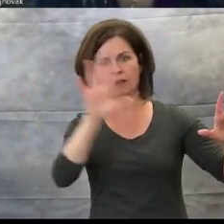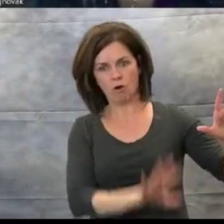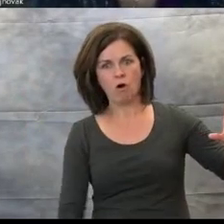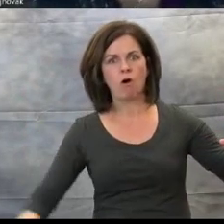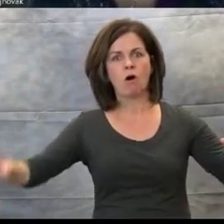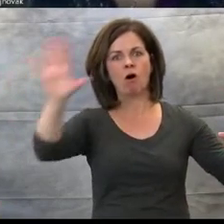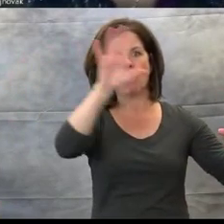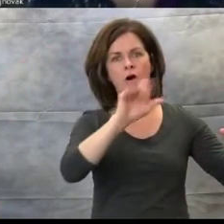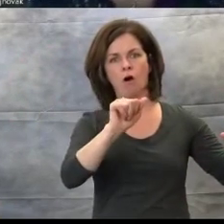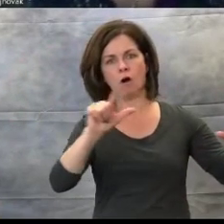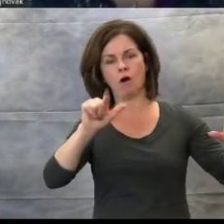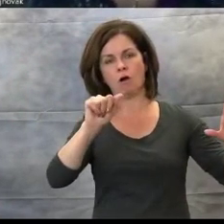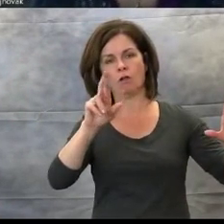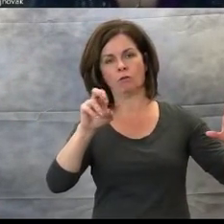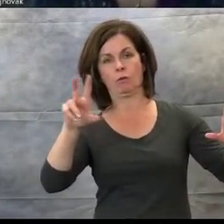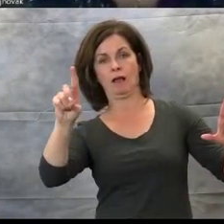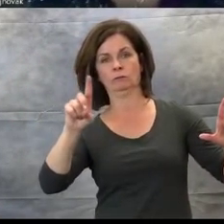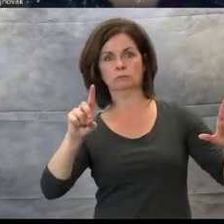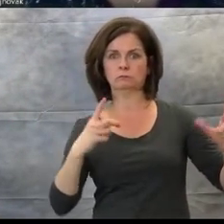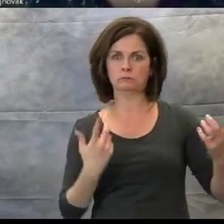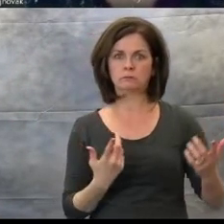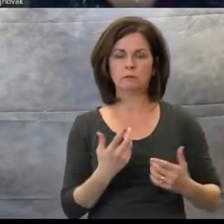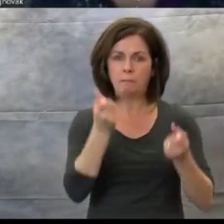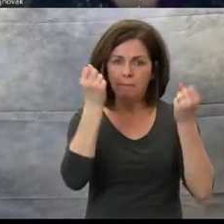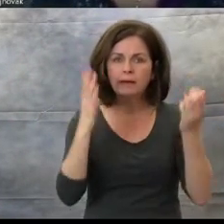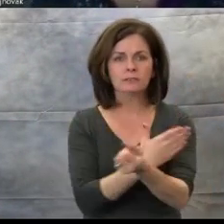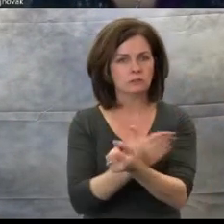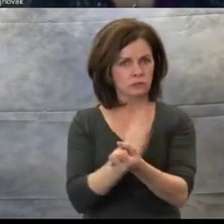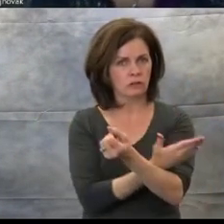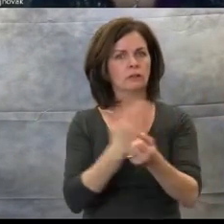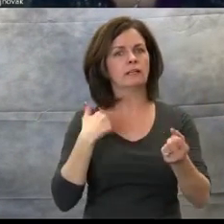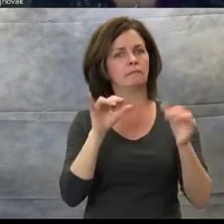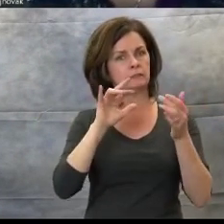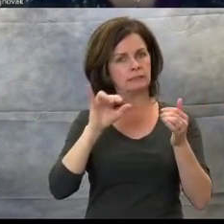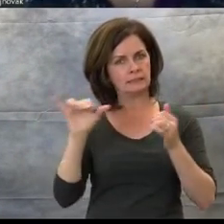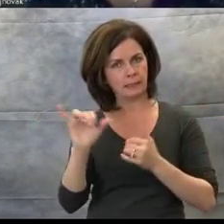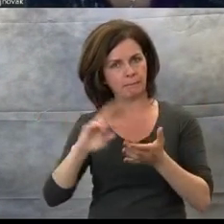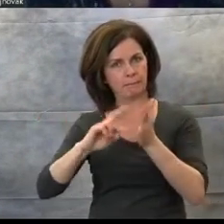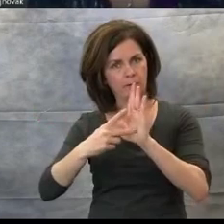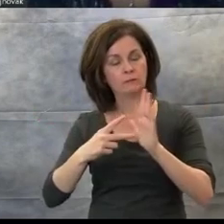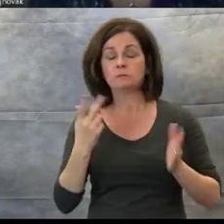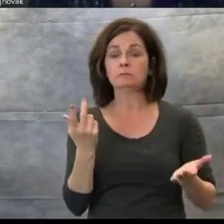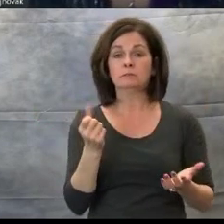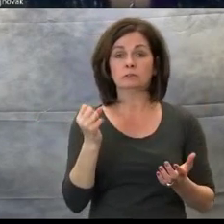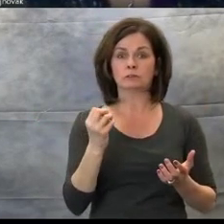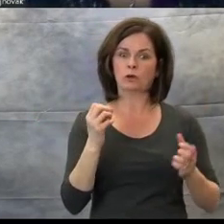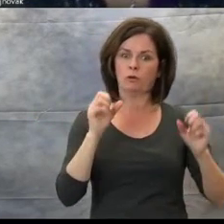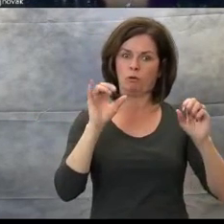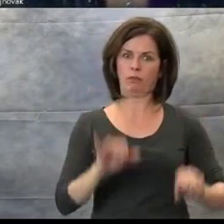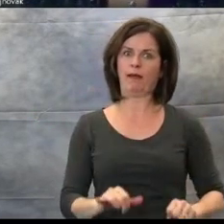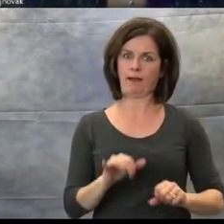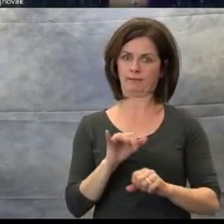do this and so that's why a lot of times it would go hand-in-hand with teaching orientation and mobility skills.